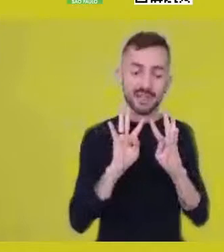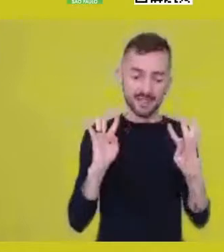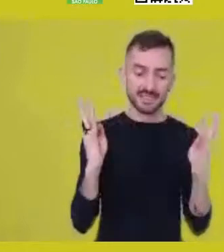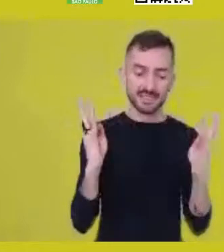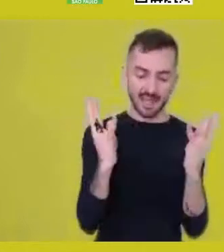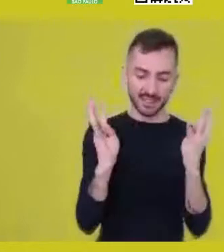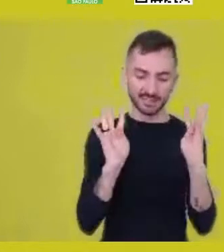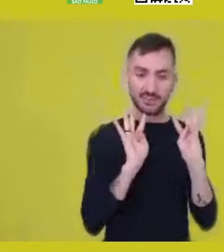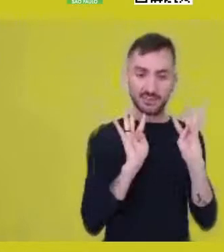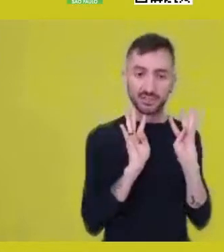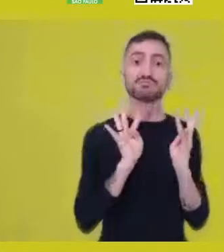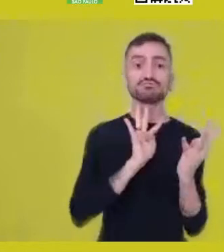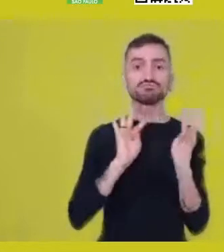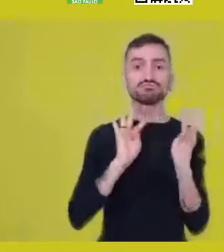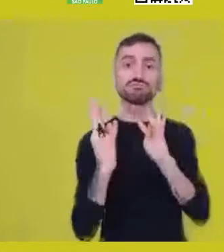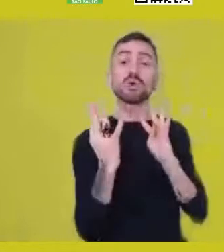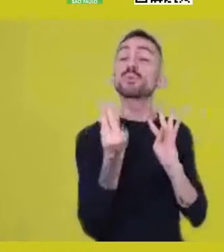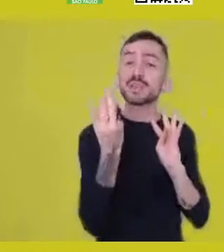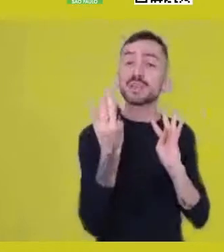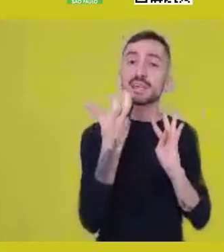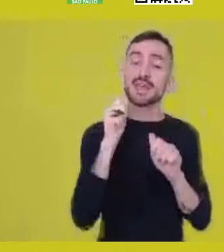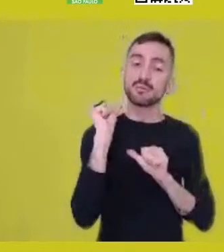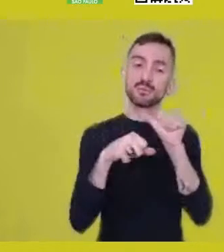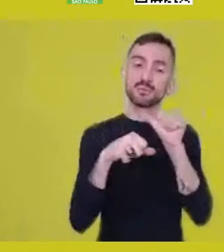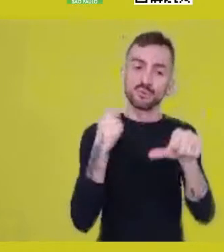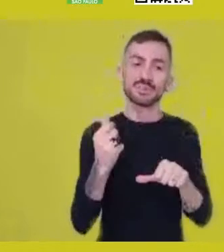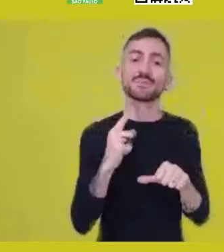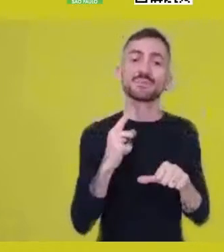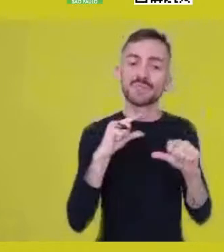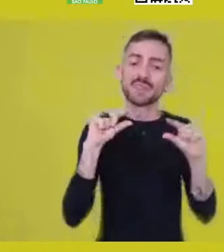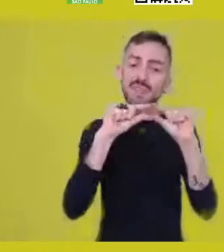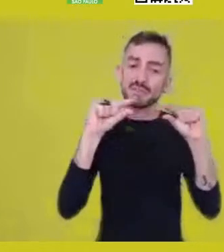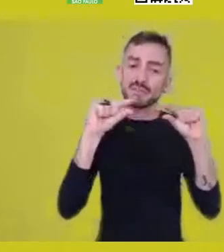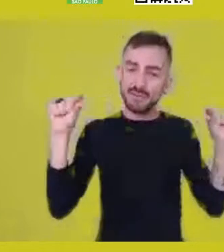There’s a sentence I like very much and I’ve been remembering it a lot.